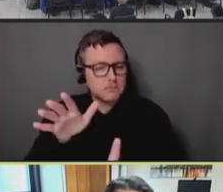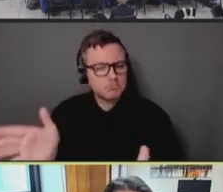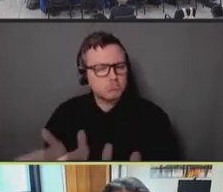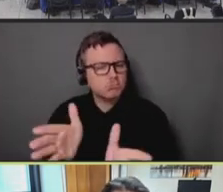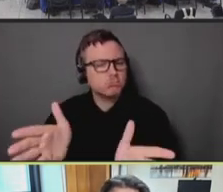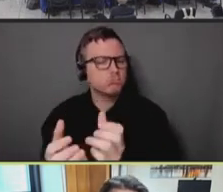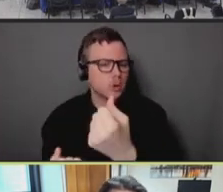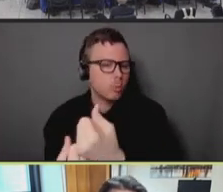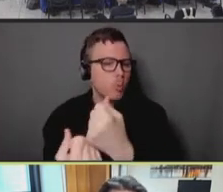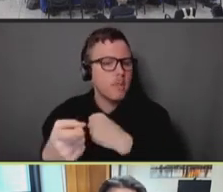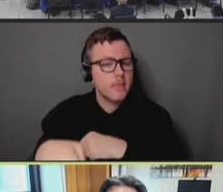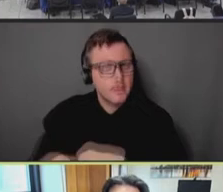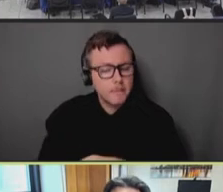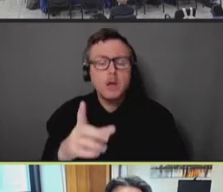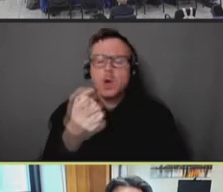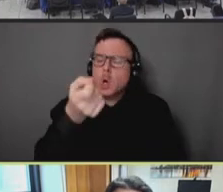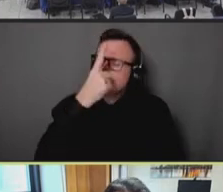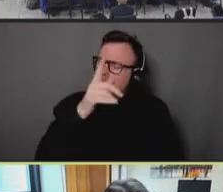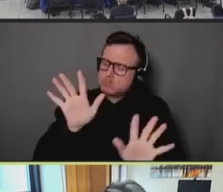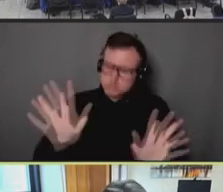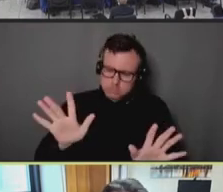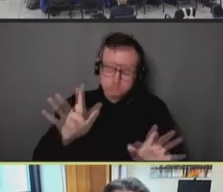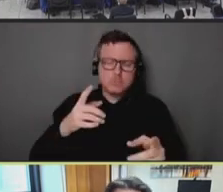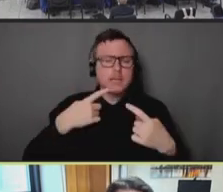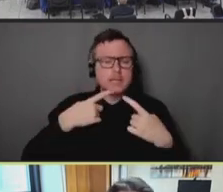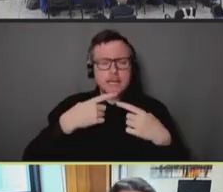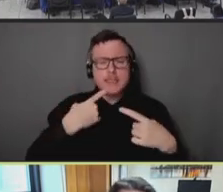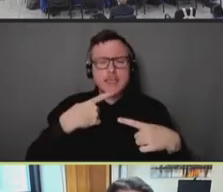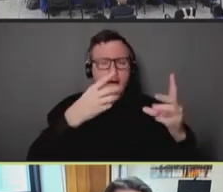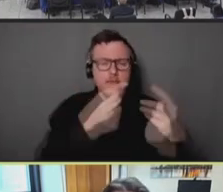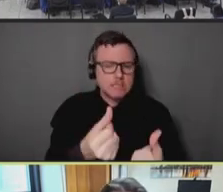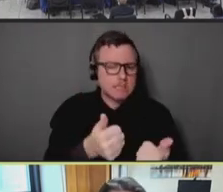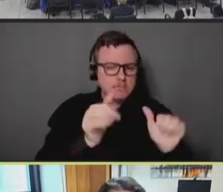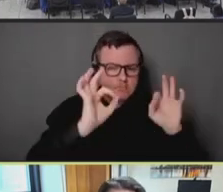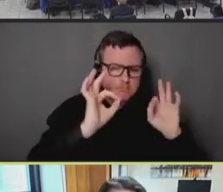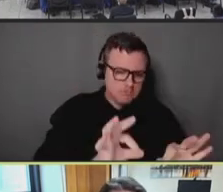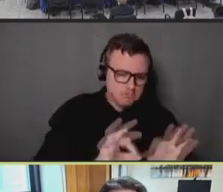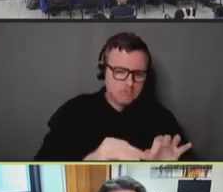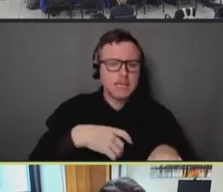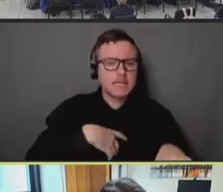scientifically, this is the same, efficacy is the same, this is a good thing, that takes time,